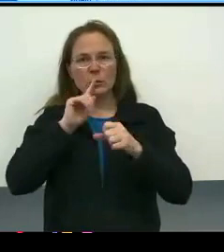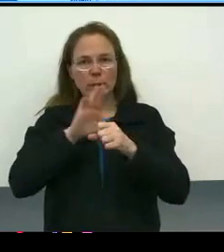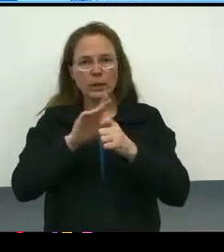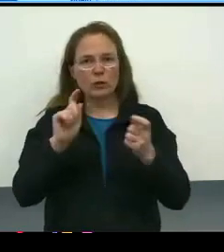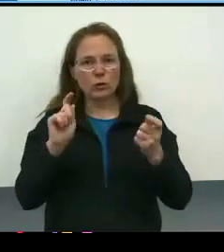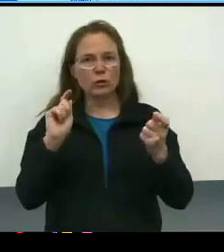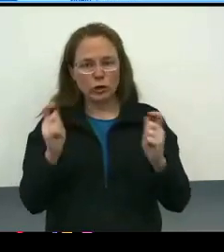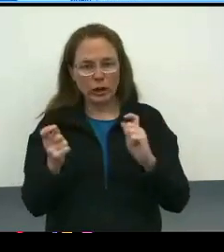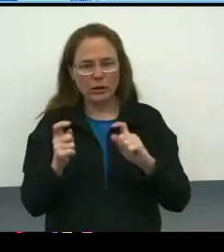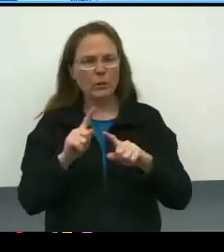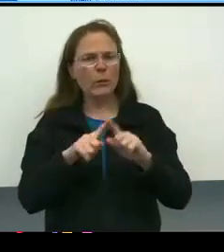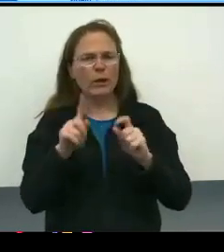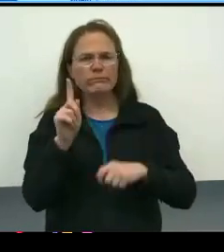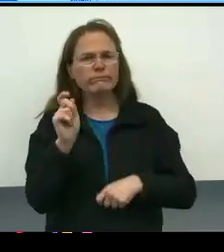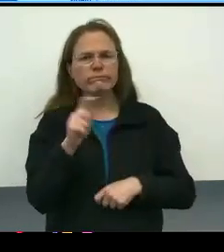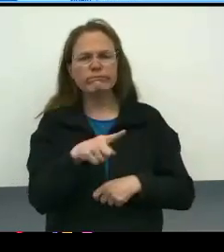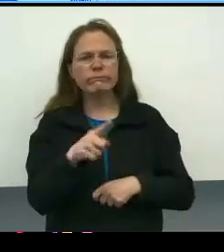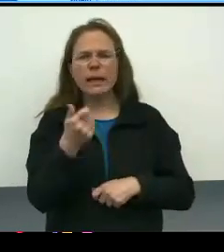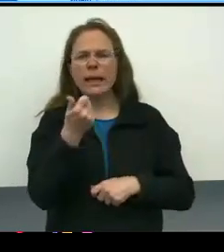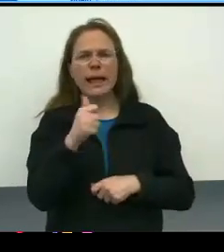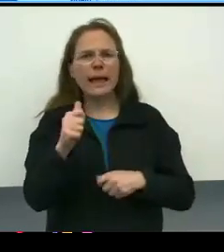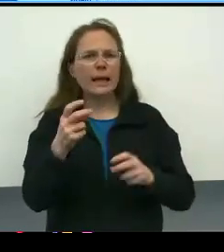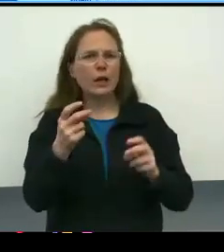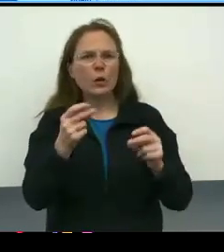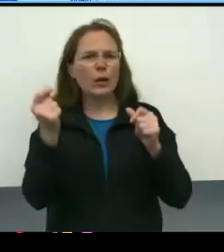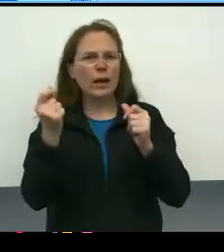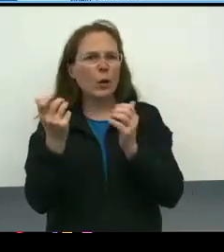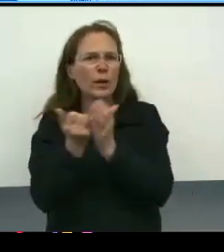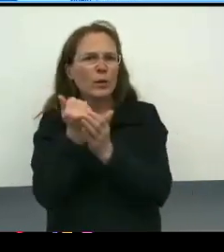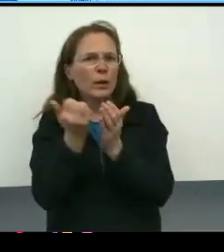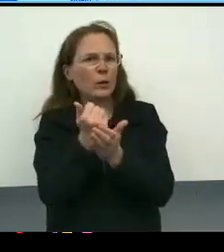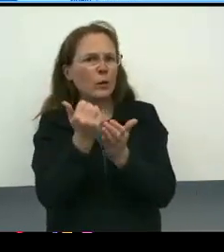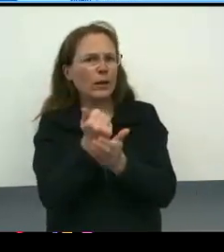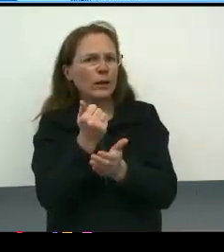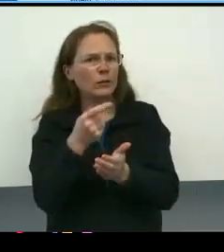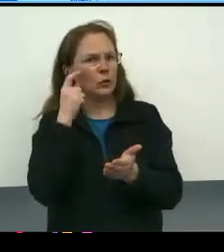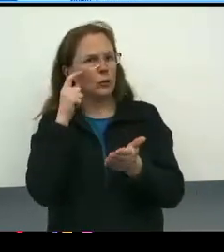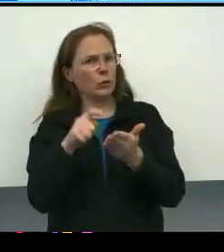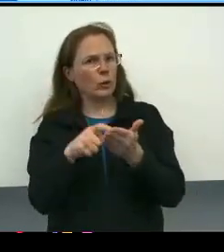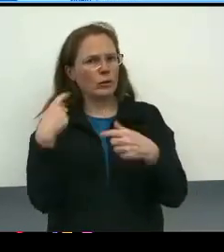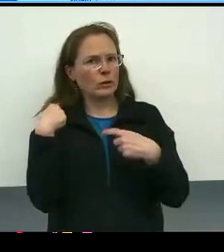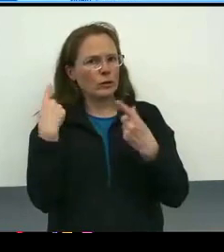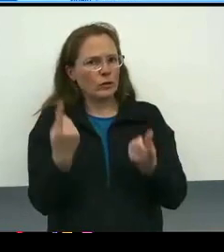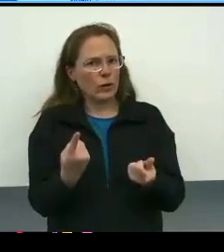But have there been any quick wins that you, guys, have identified or been able to identify?